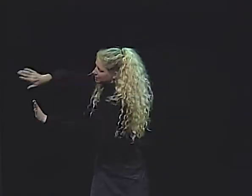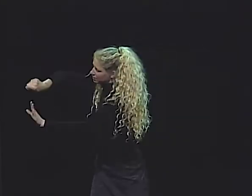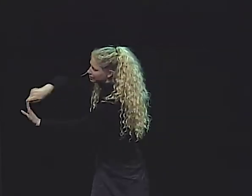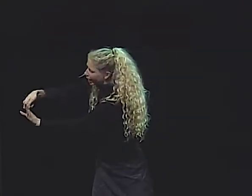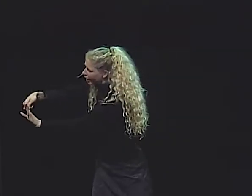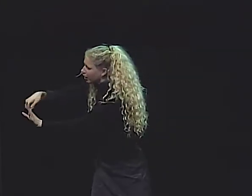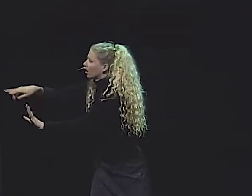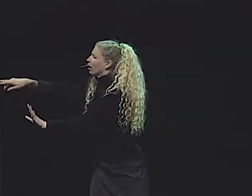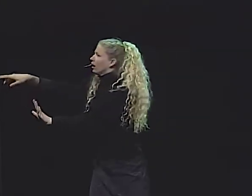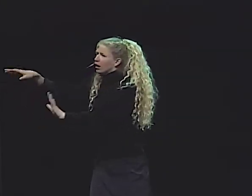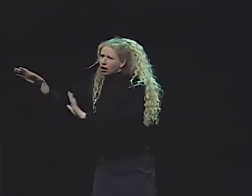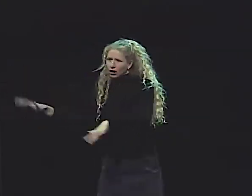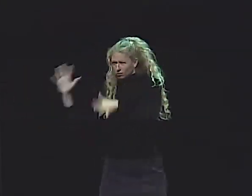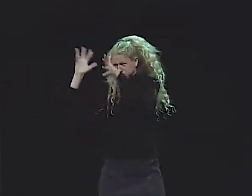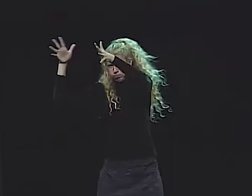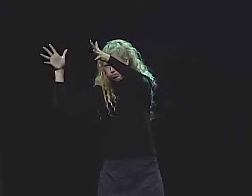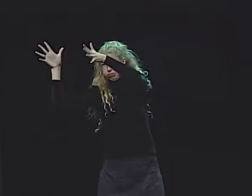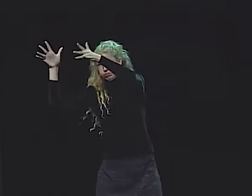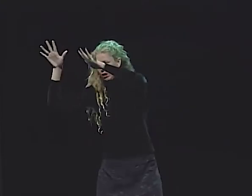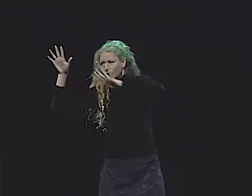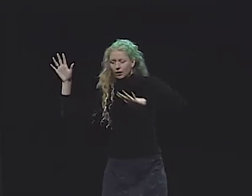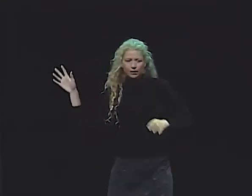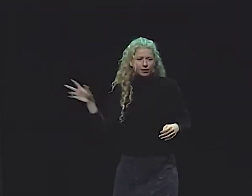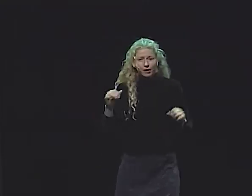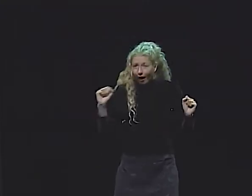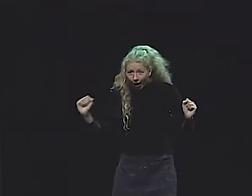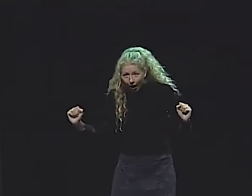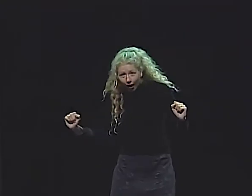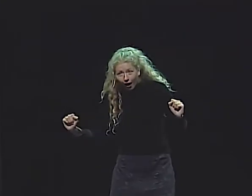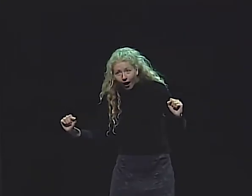BUT THE WIND WAS INSISTENT AND POUNDED AND POUNDED AGAINST THE HOUSE.